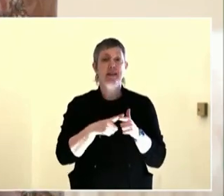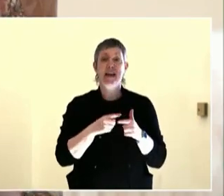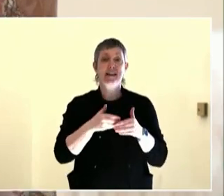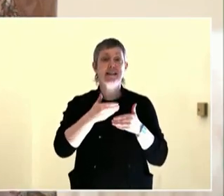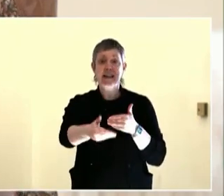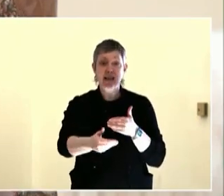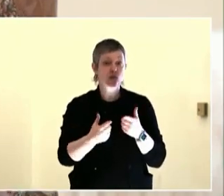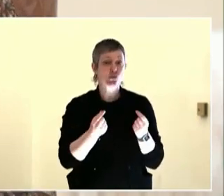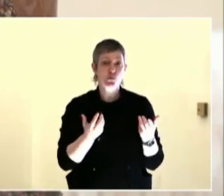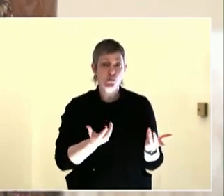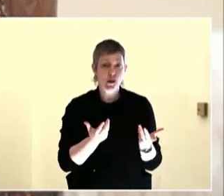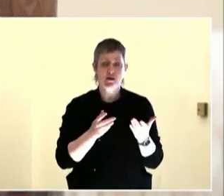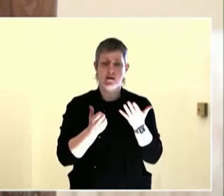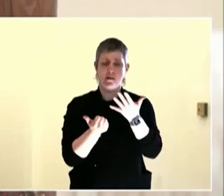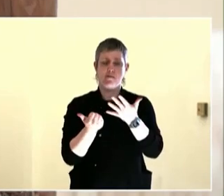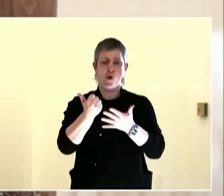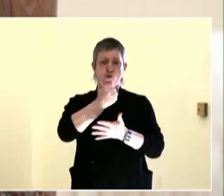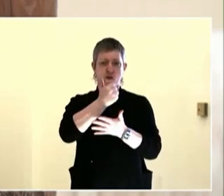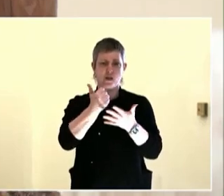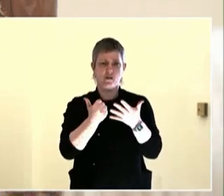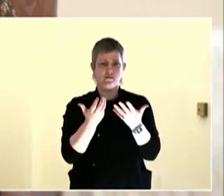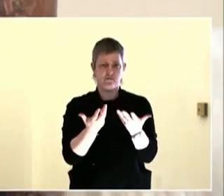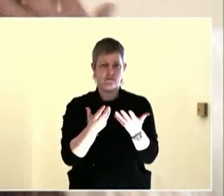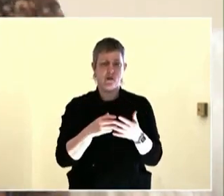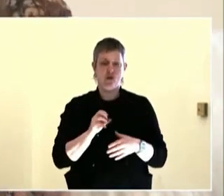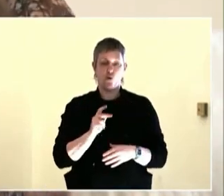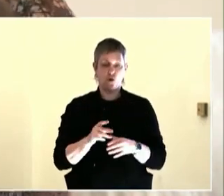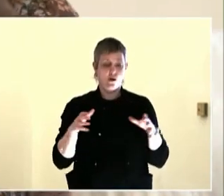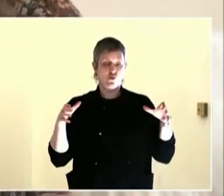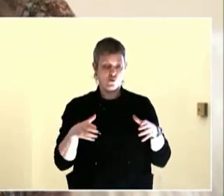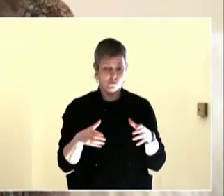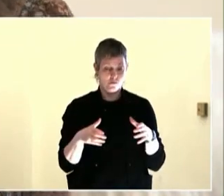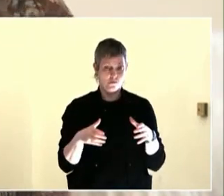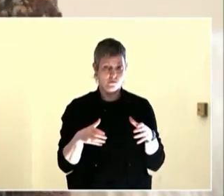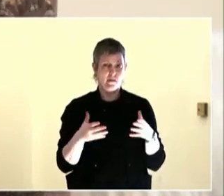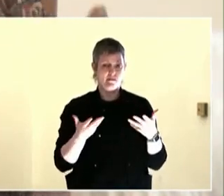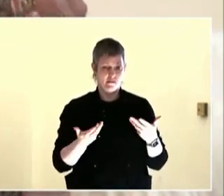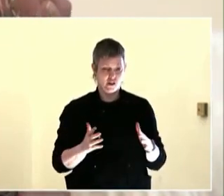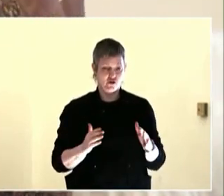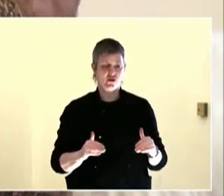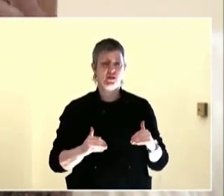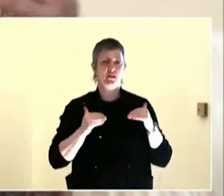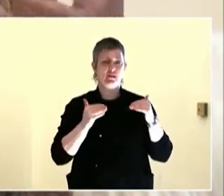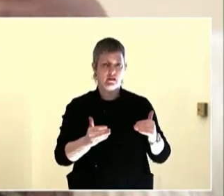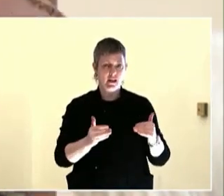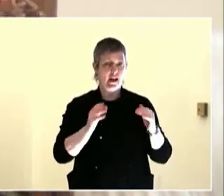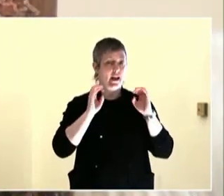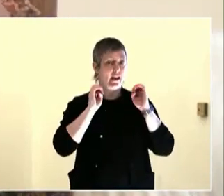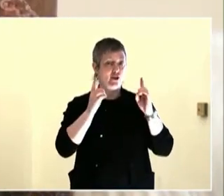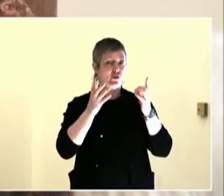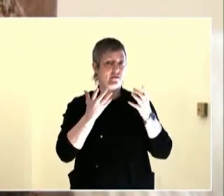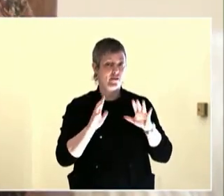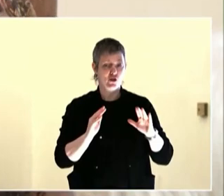If people don't show up at your meeting, they're just not interested. If people do show up at your